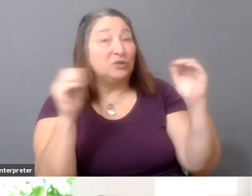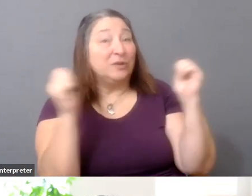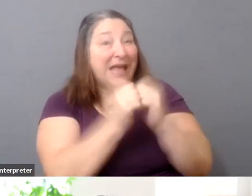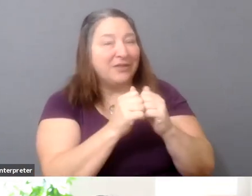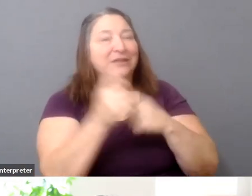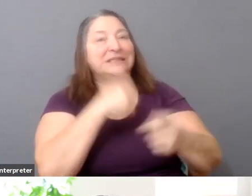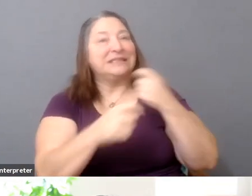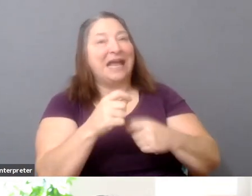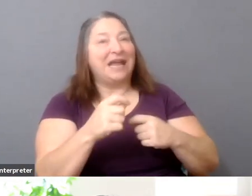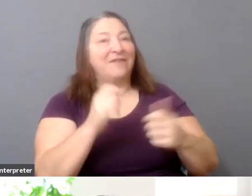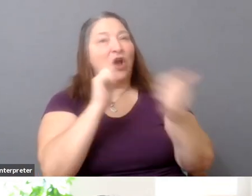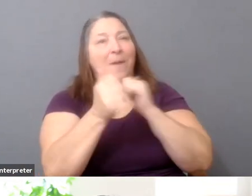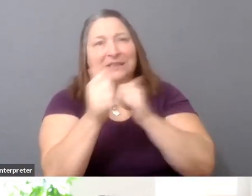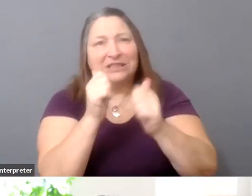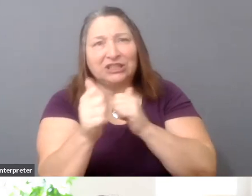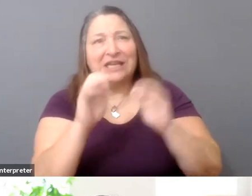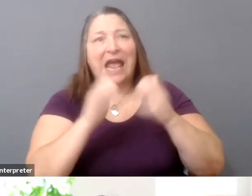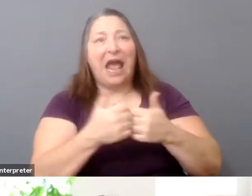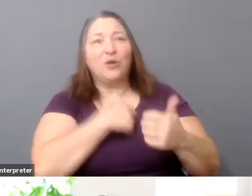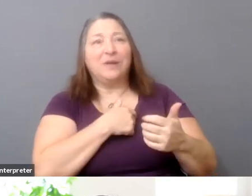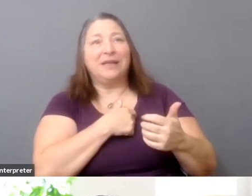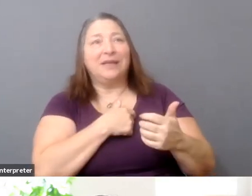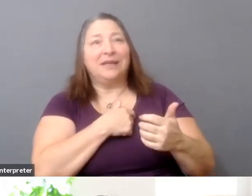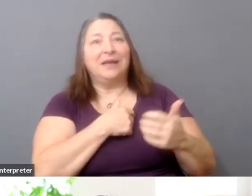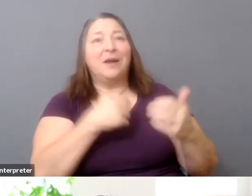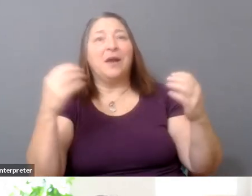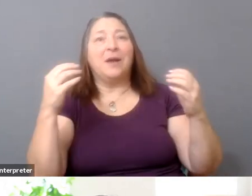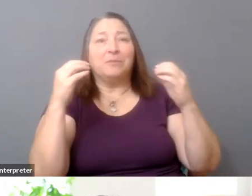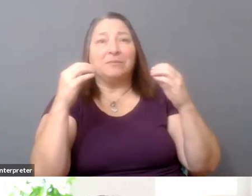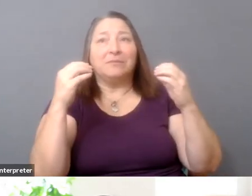to bring more attention to docs or to raise more